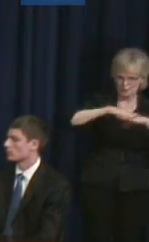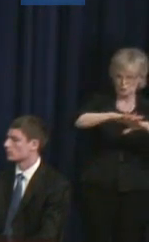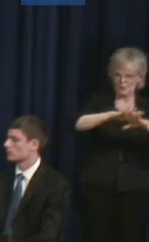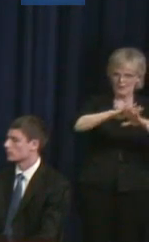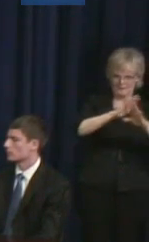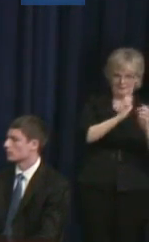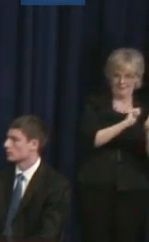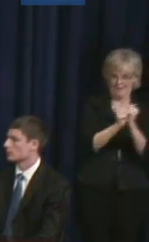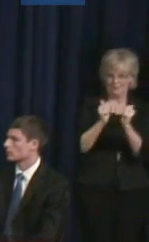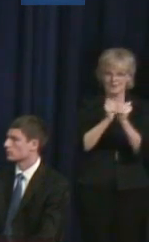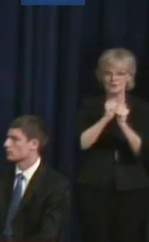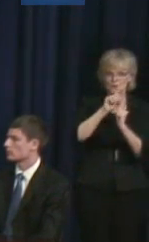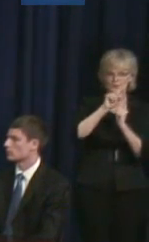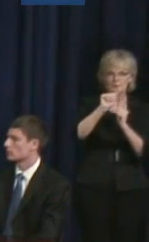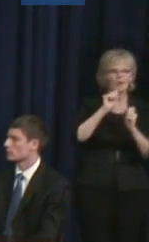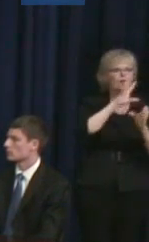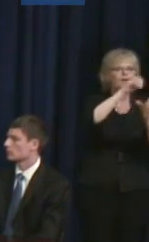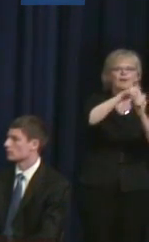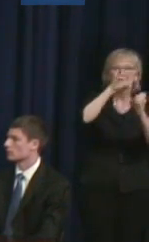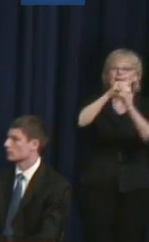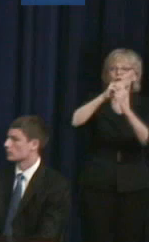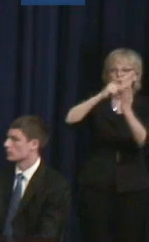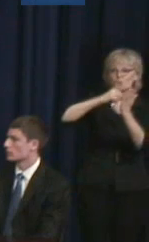disabilities into programs across the department.